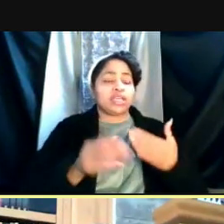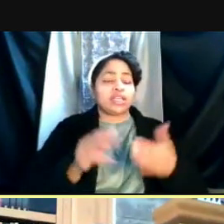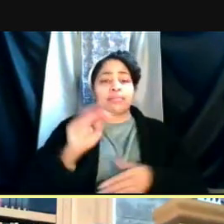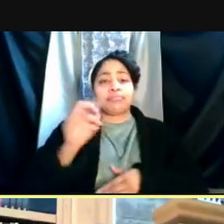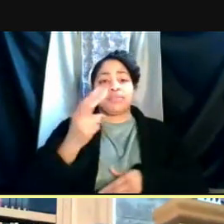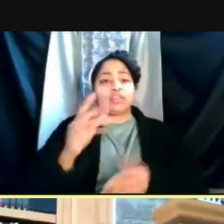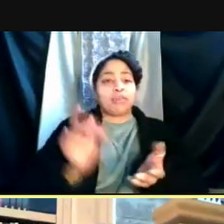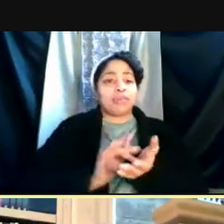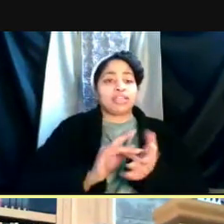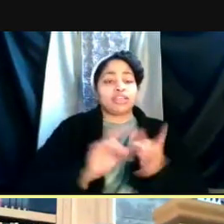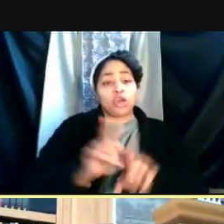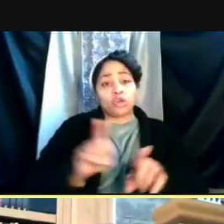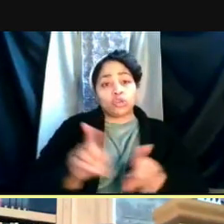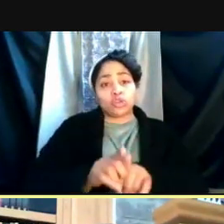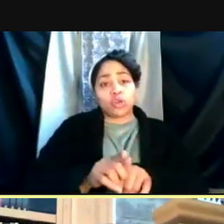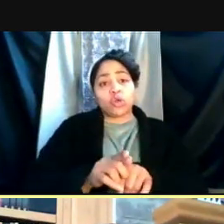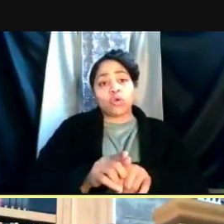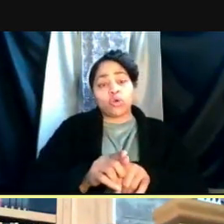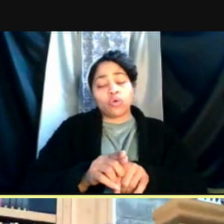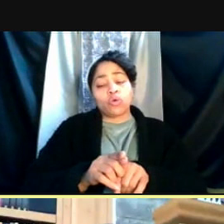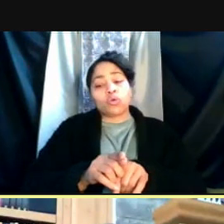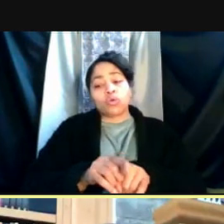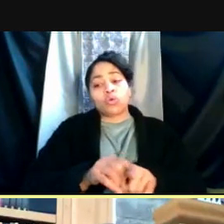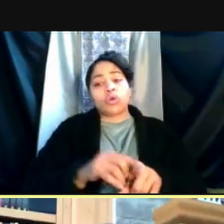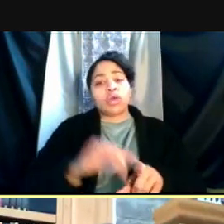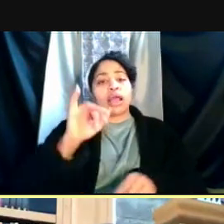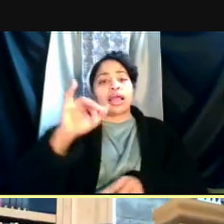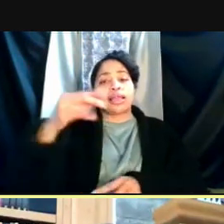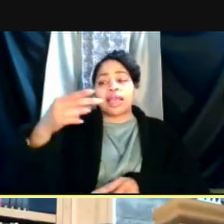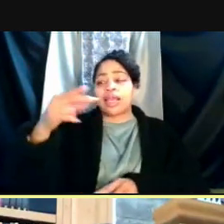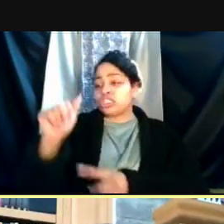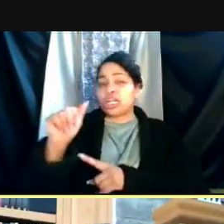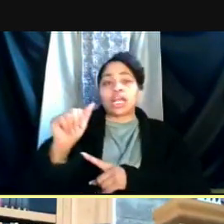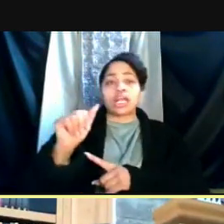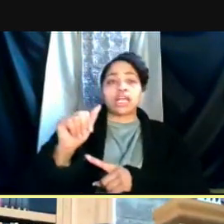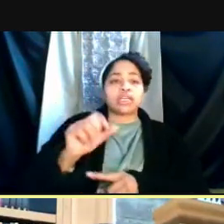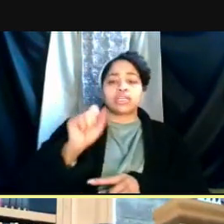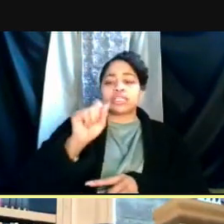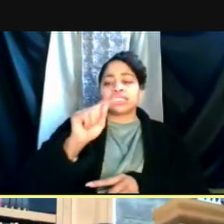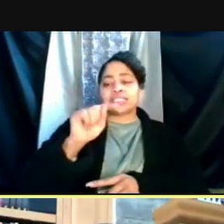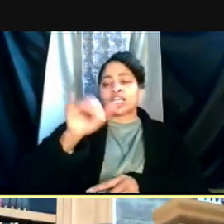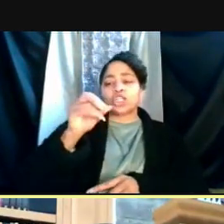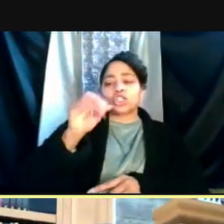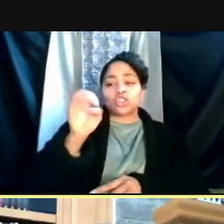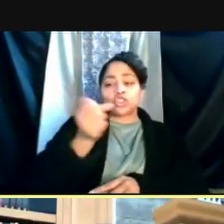as well as IHA. So the St Joe's medical groups,